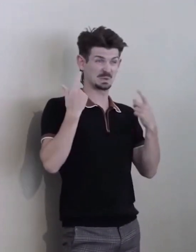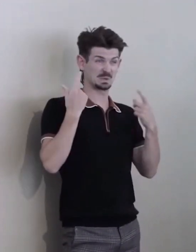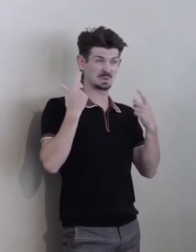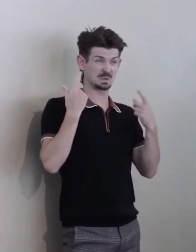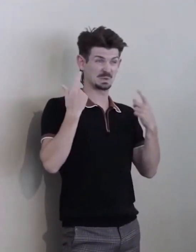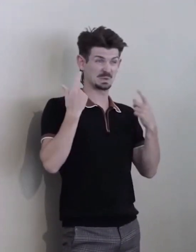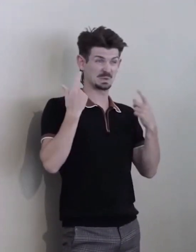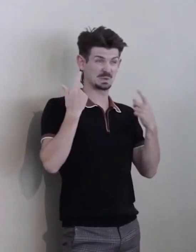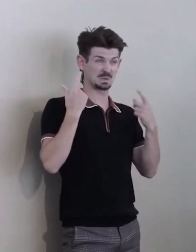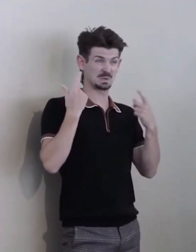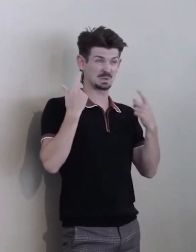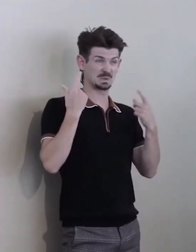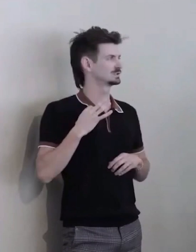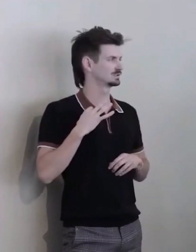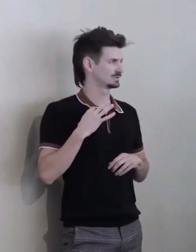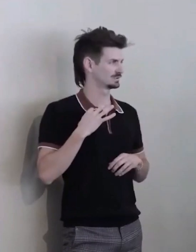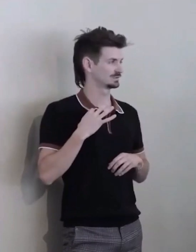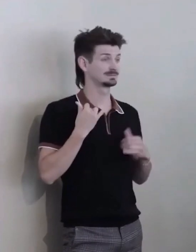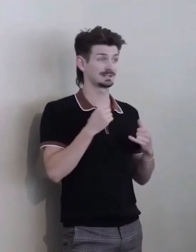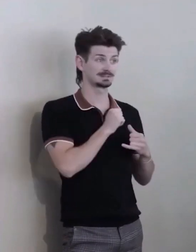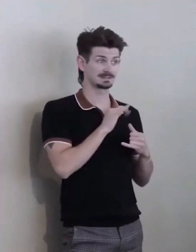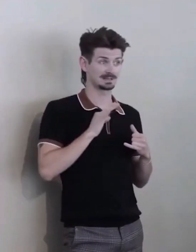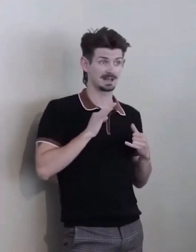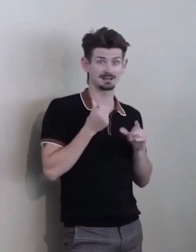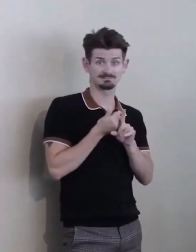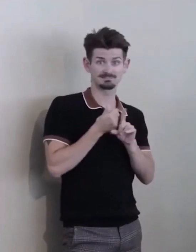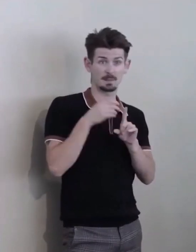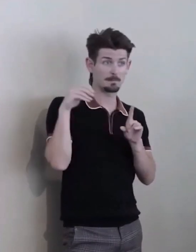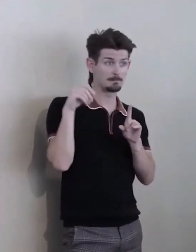and now our staff are paid and moving out of poverty